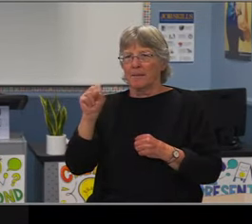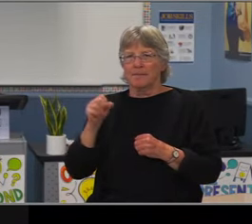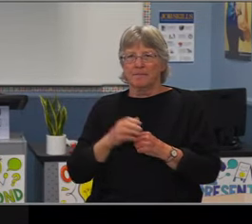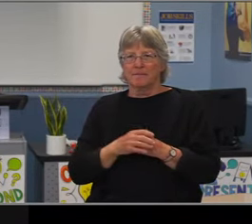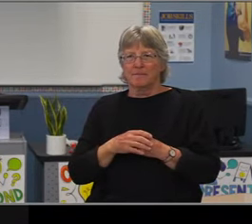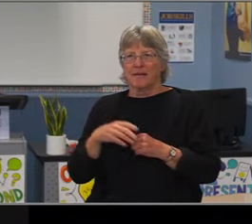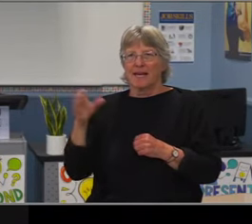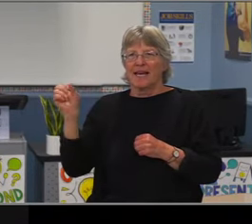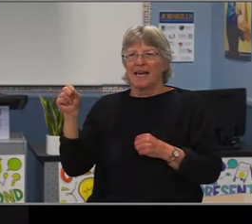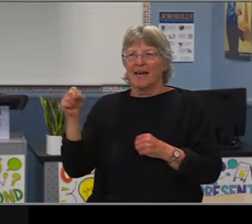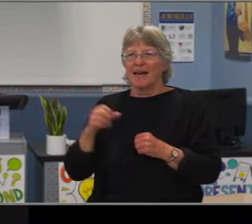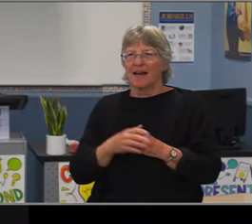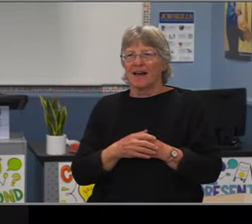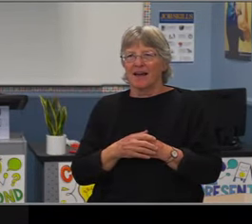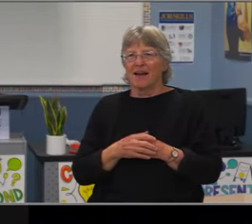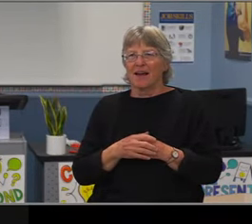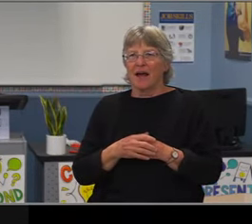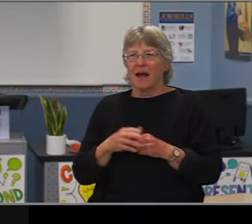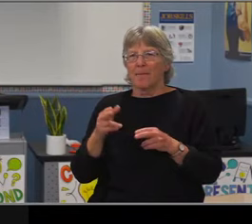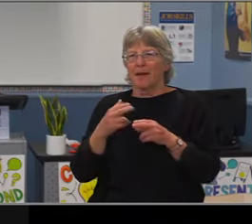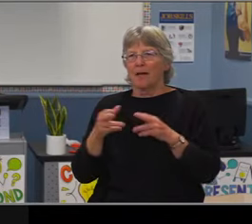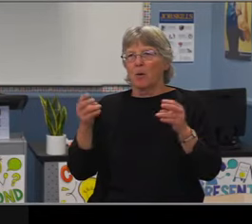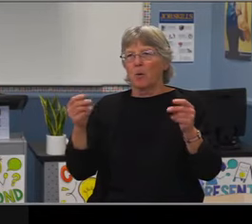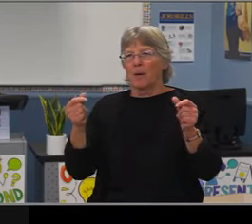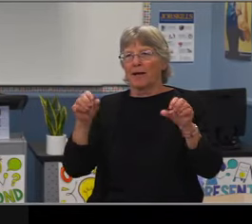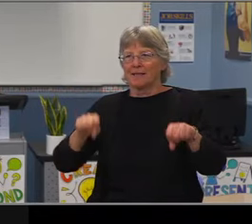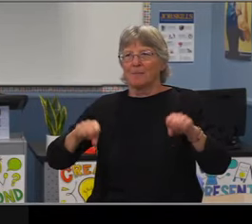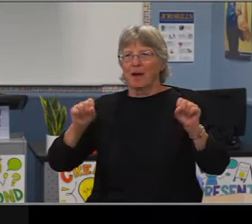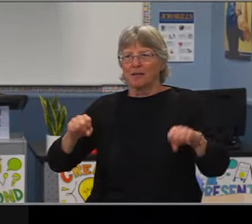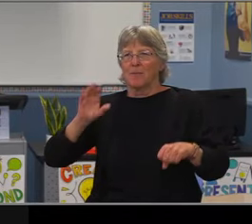as mentors to the current students.